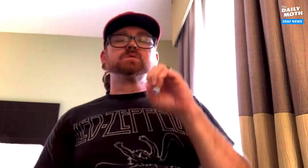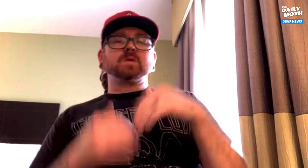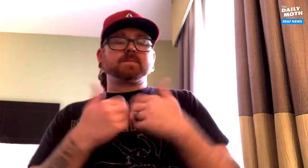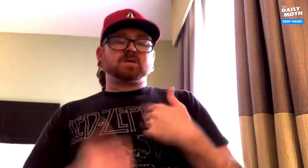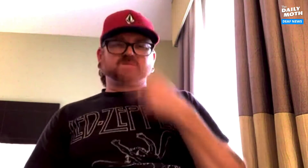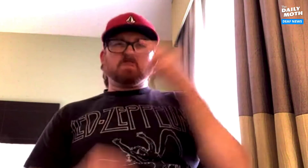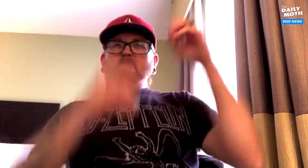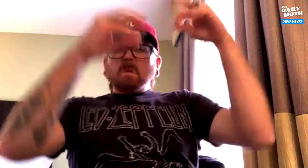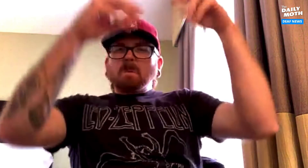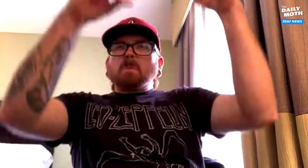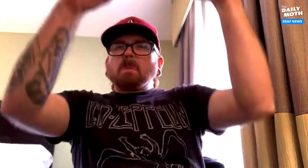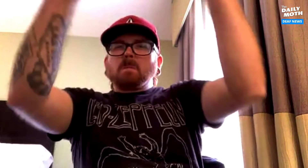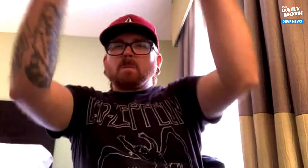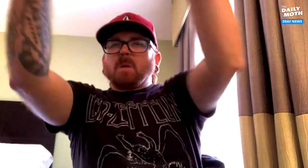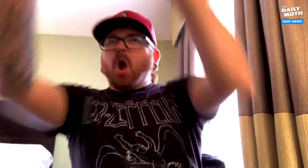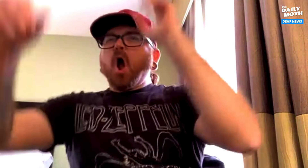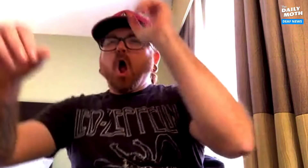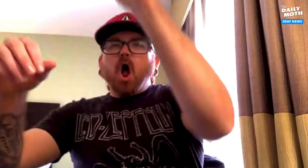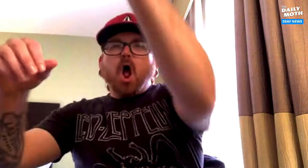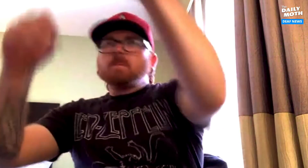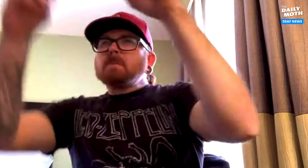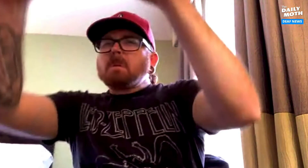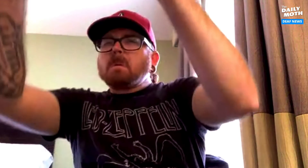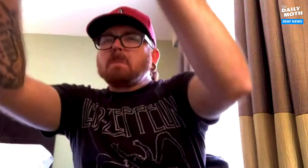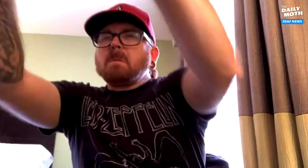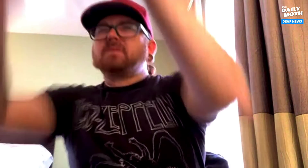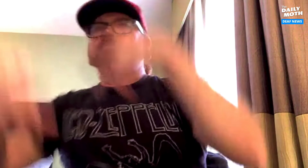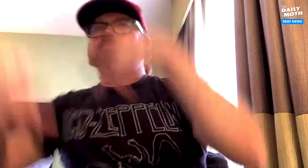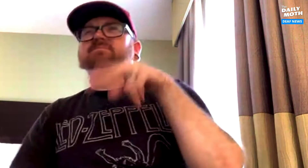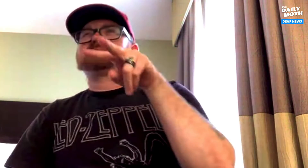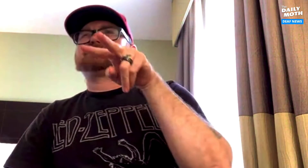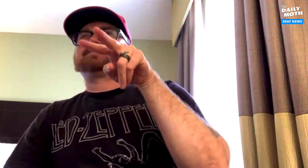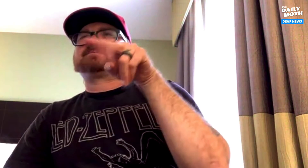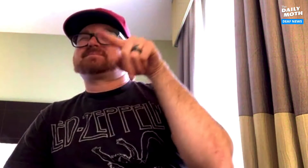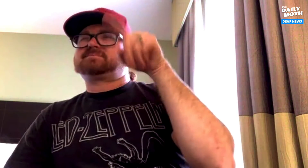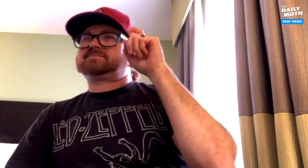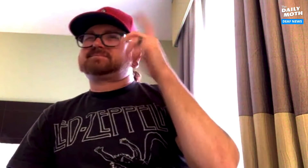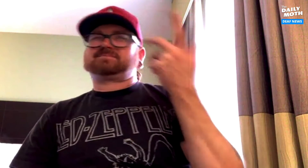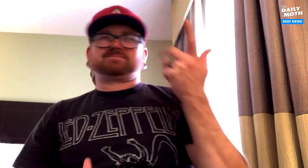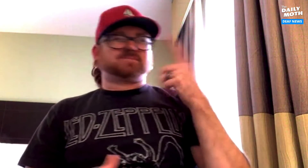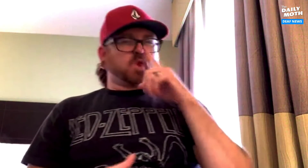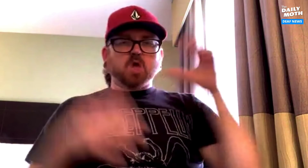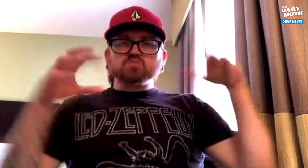So I saw the power flashes go all the way there. I was confused.